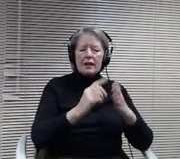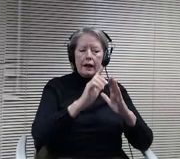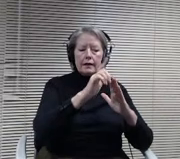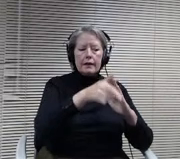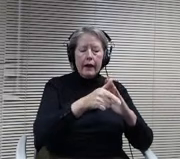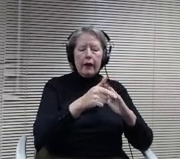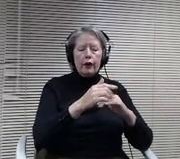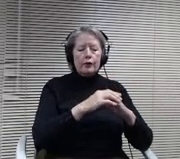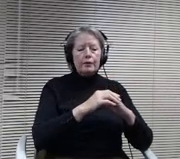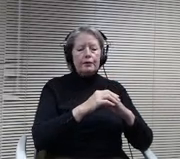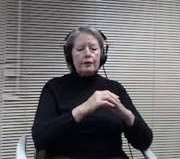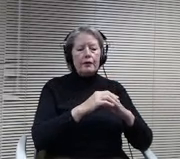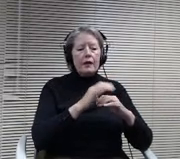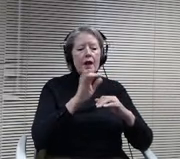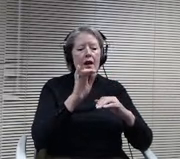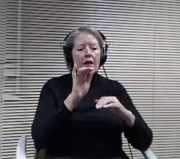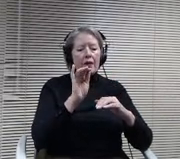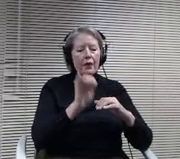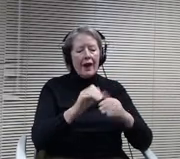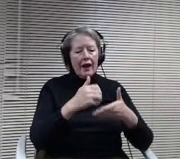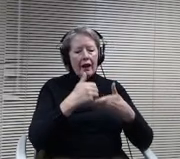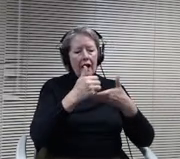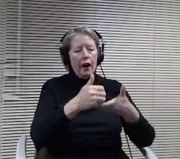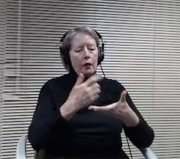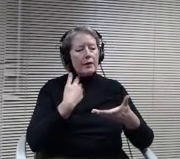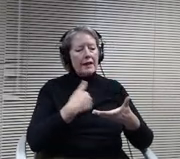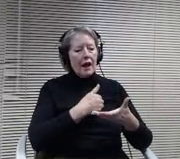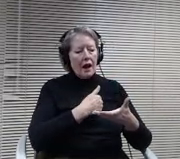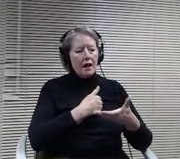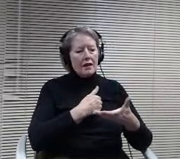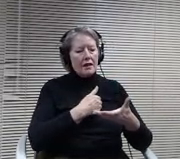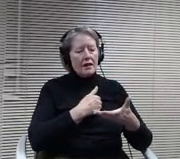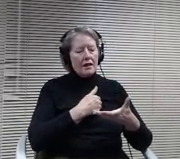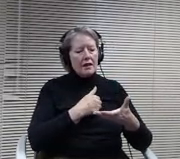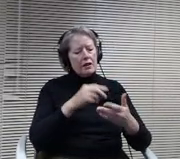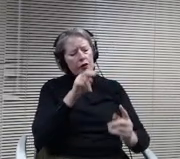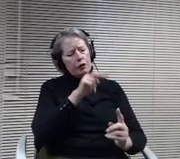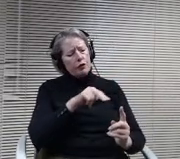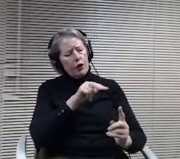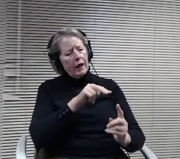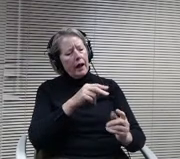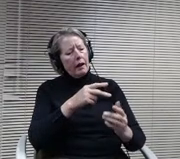really helps us look at this program where they have guest instructors. We've had a number of guest instructors and really